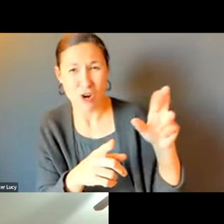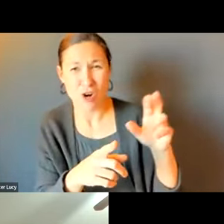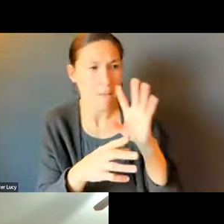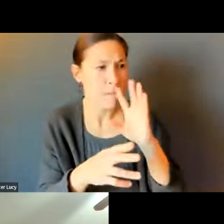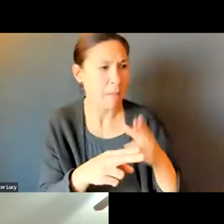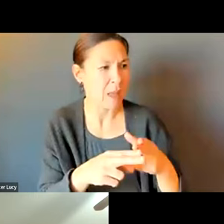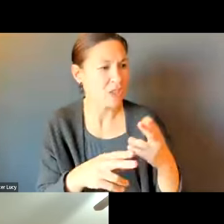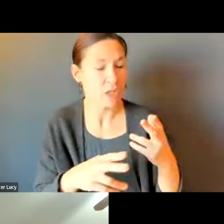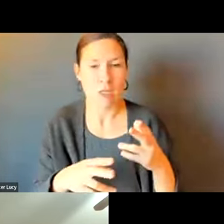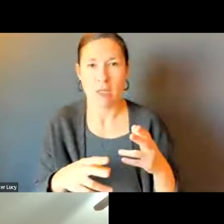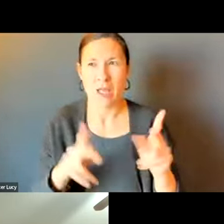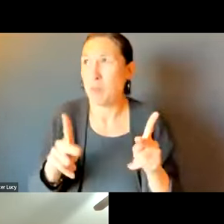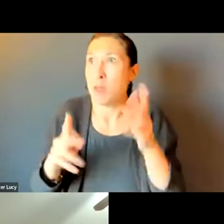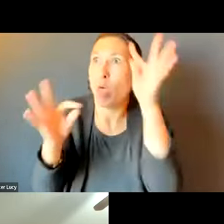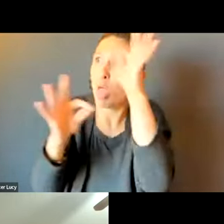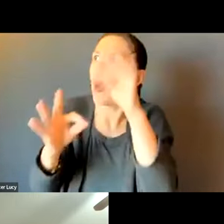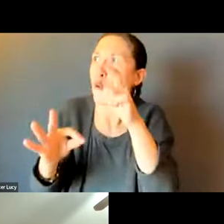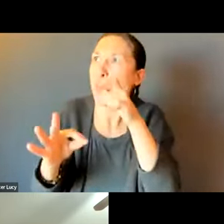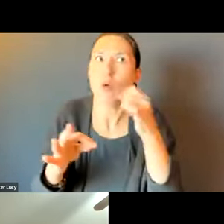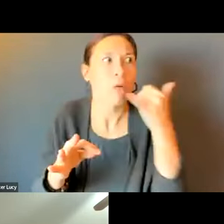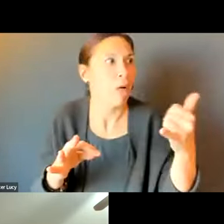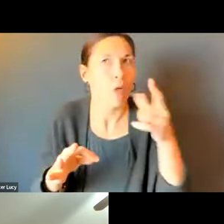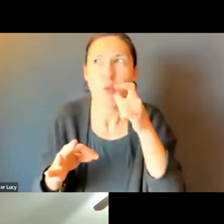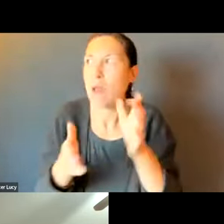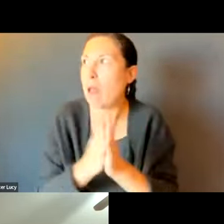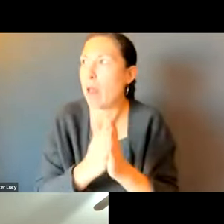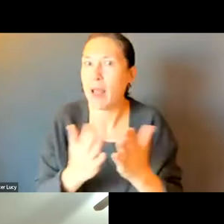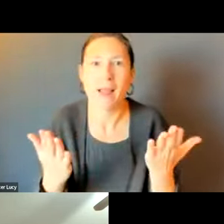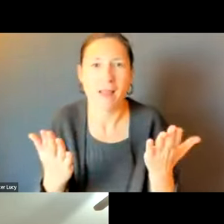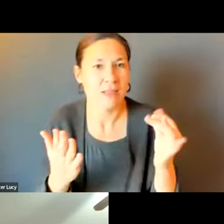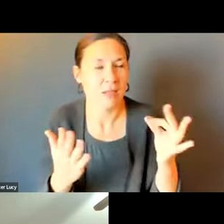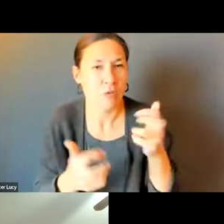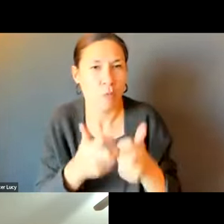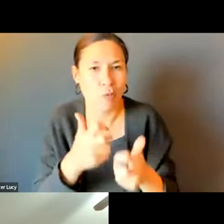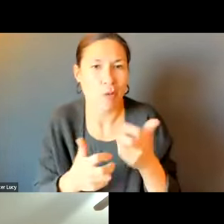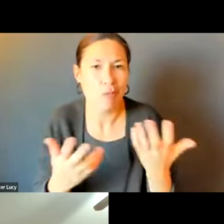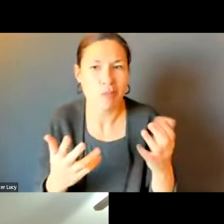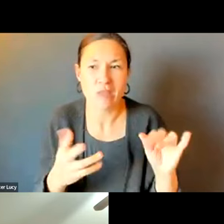I THINK AS THE LAST SPEAKER HIT THE NAIL ON THE HEAD, MAKE SURE CONSTITUENTS KNOW WHO TO GO